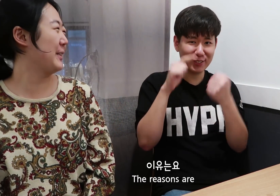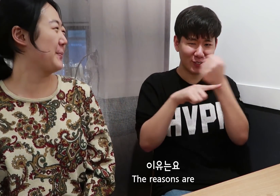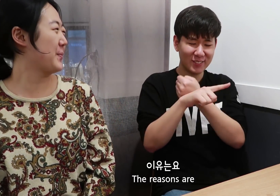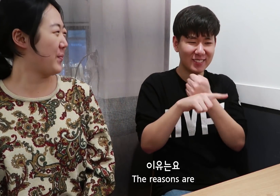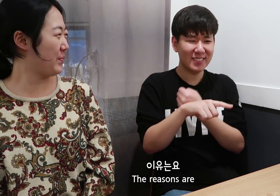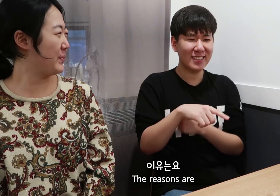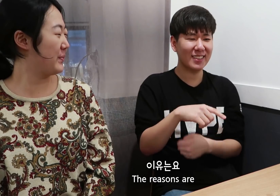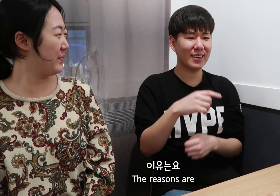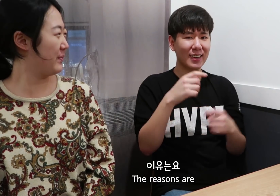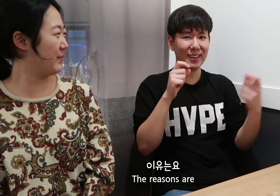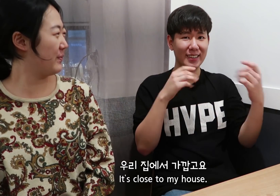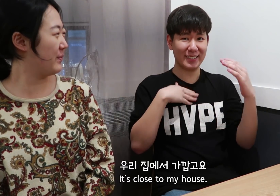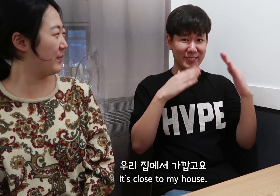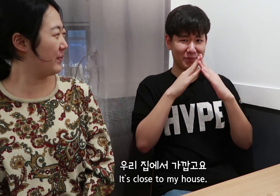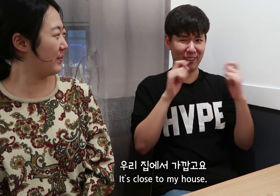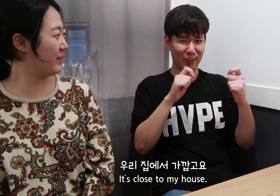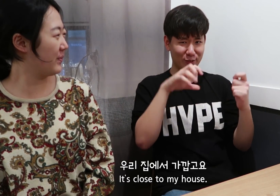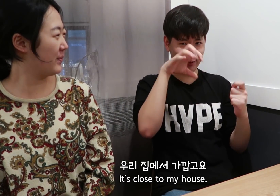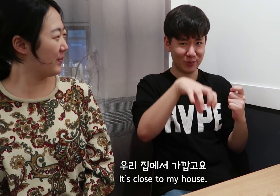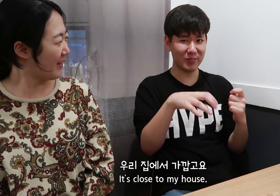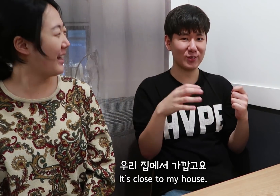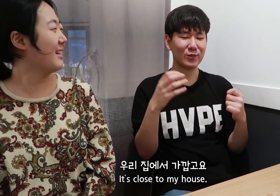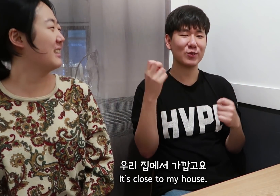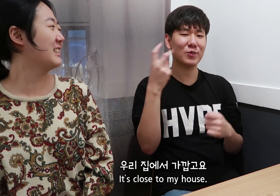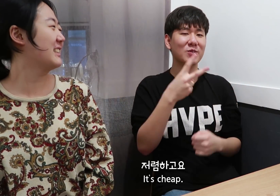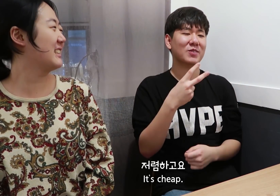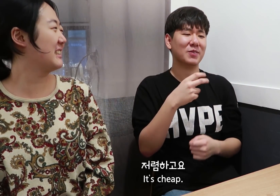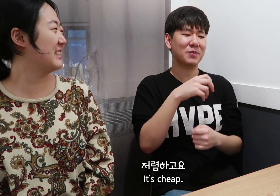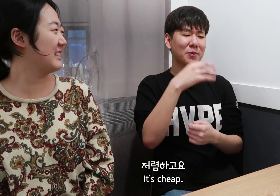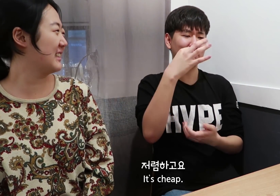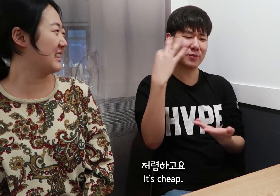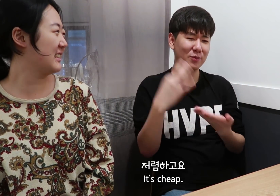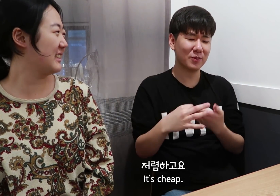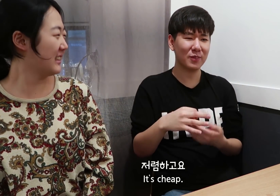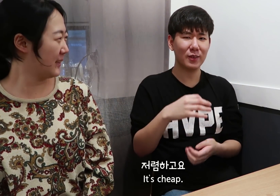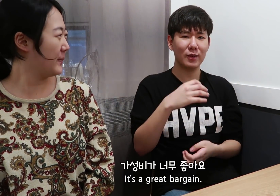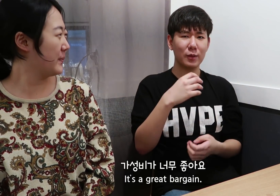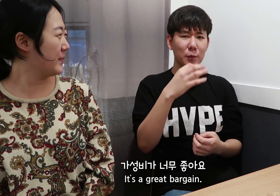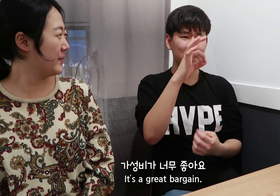The reasons are 1. It’s close to my house. 2.